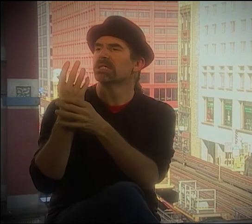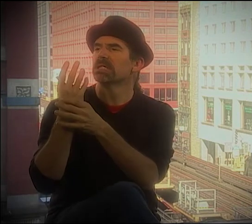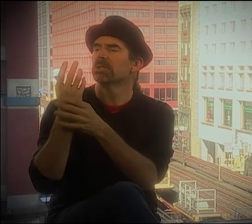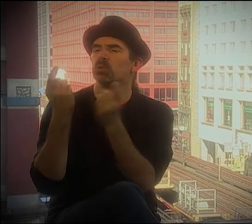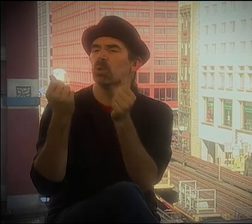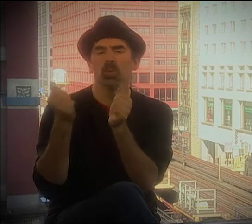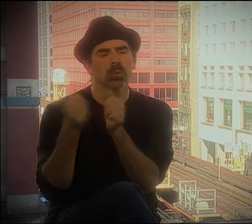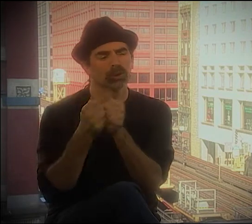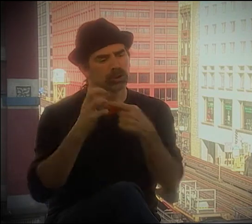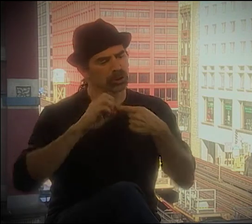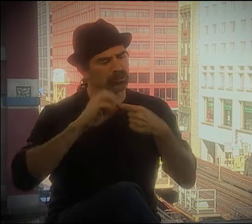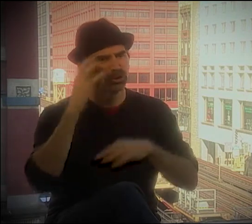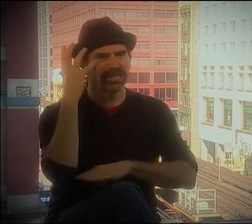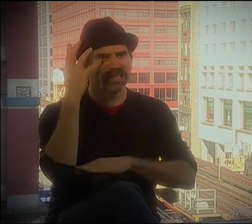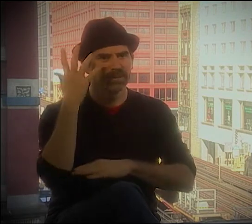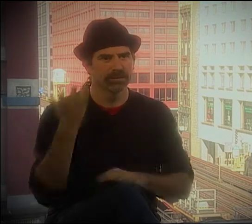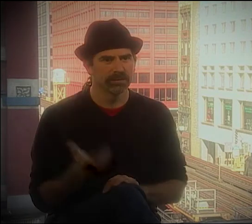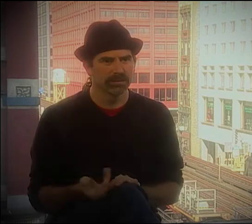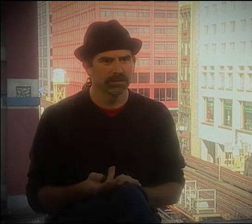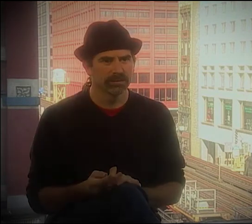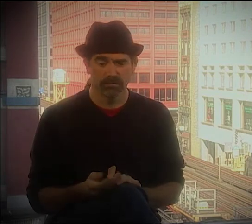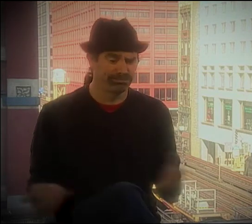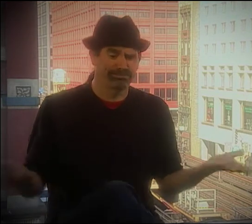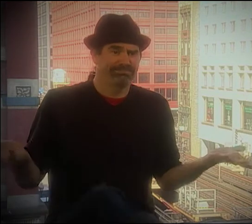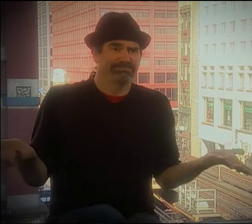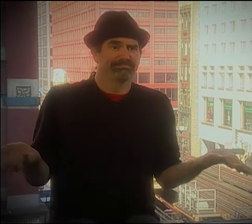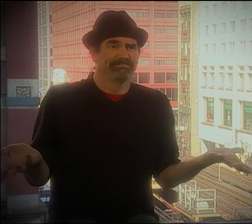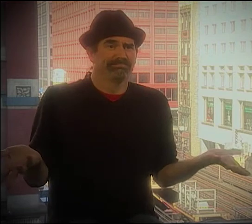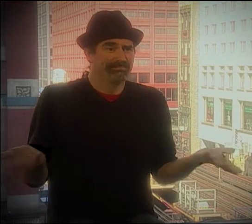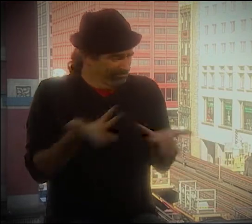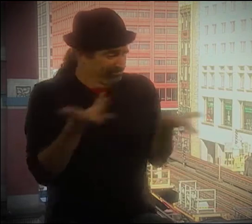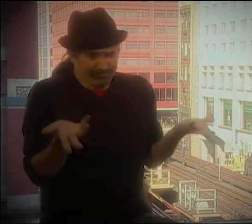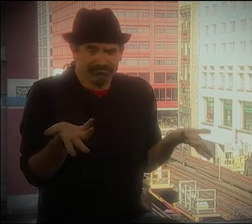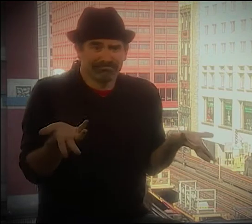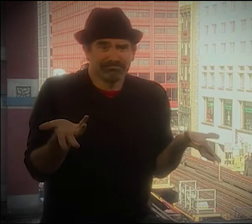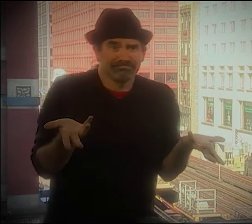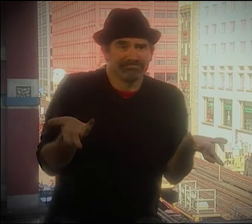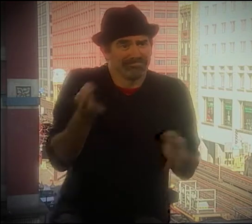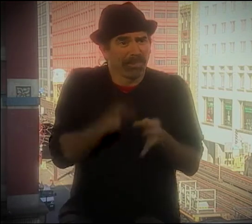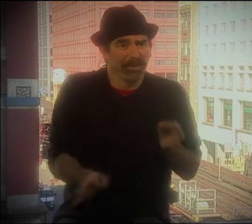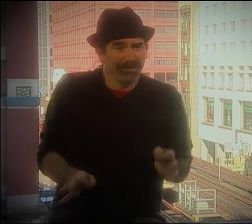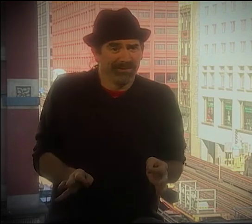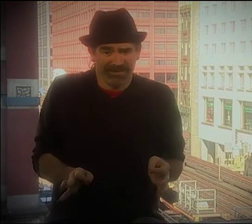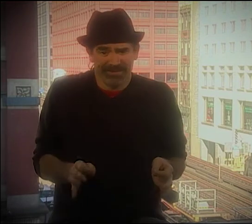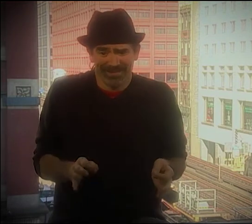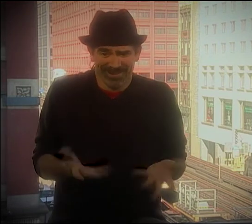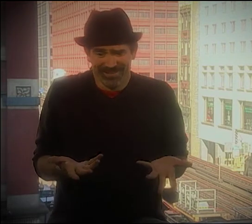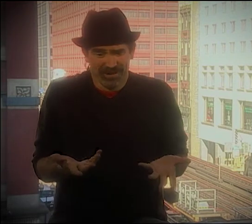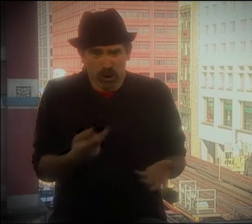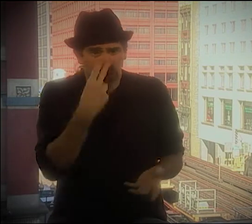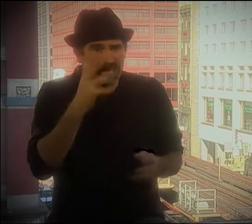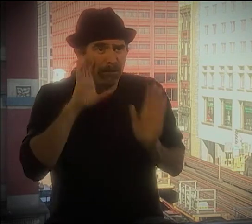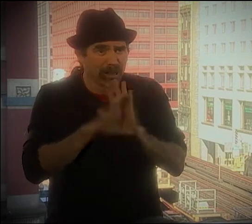I WANT TO DO WITH YOU WHAT THE SPRING DOES TO THE CHERRY TREE.